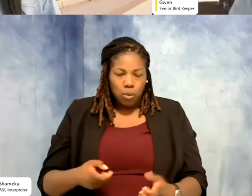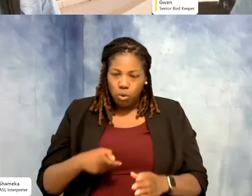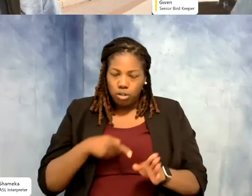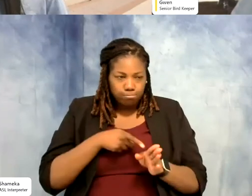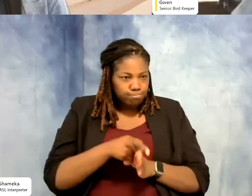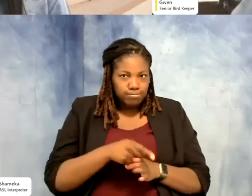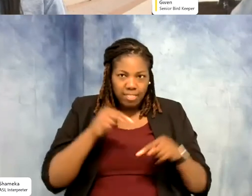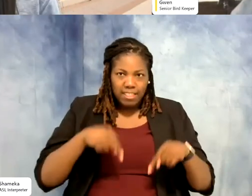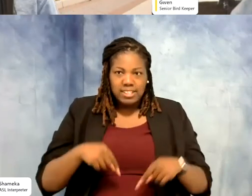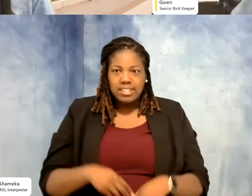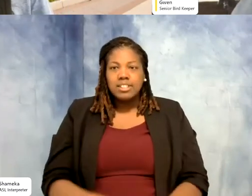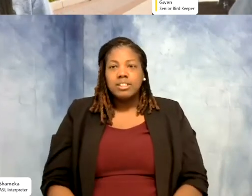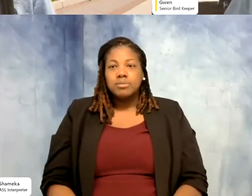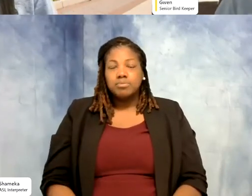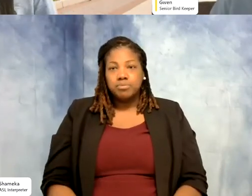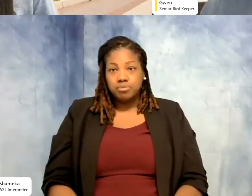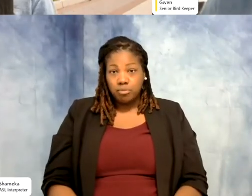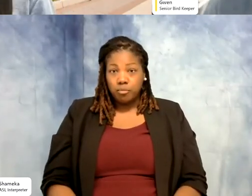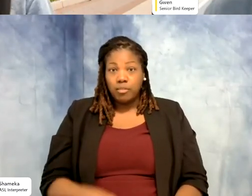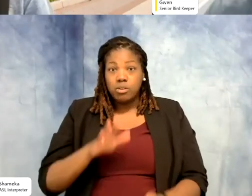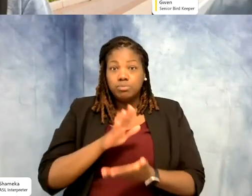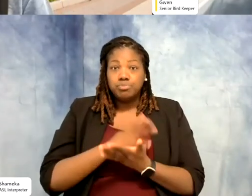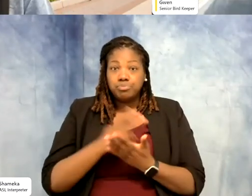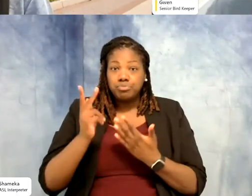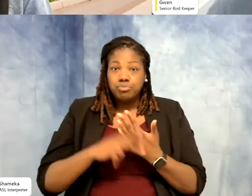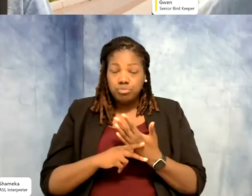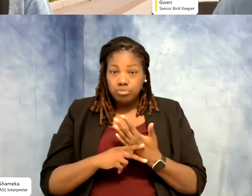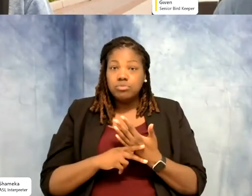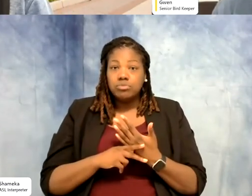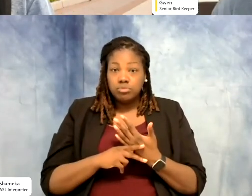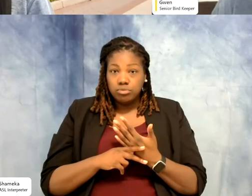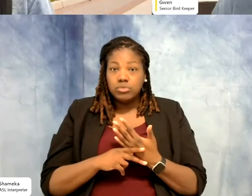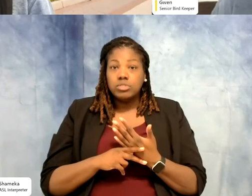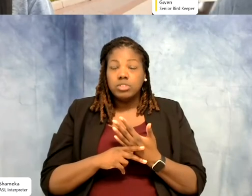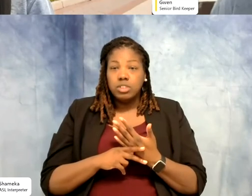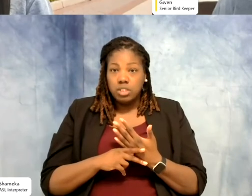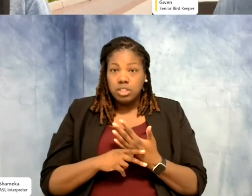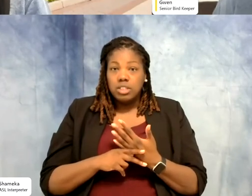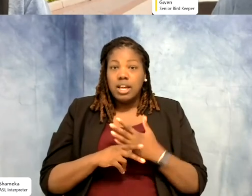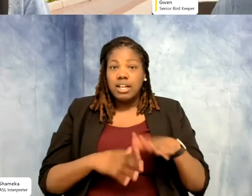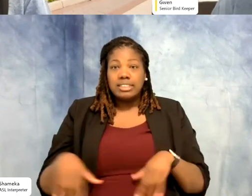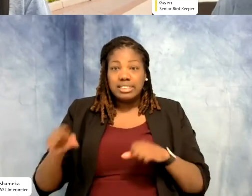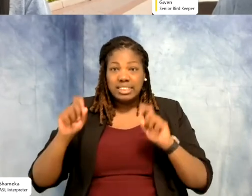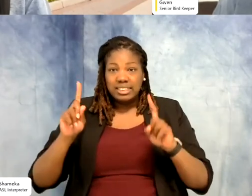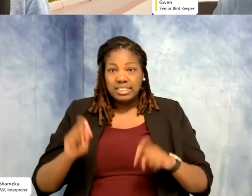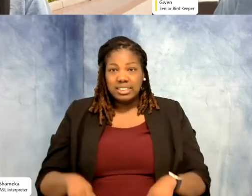Gwen: So in that school, that program that I went to, I had to take this test, I think it was an aptitude